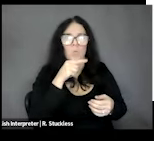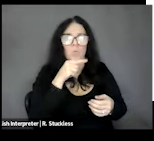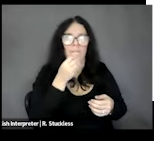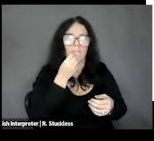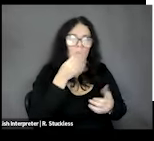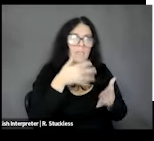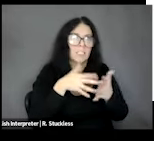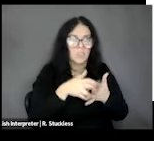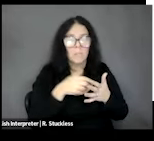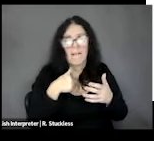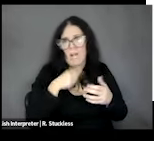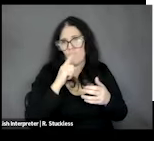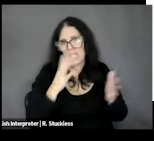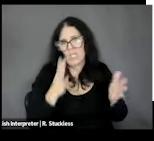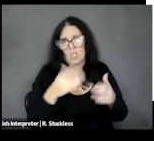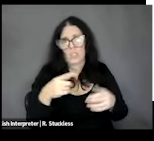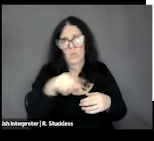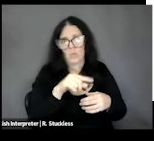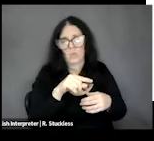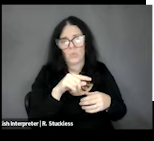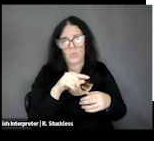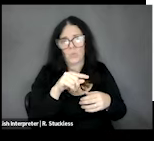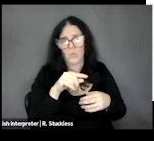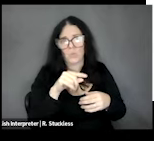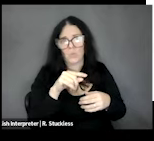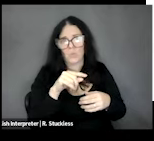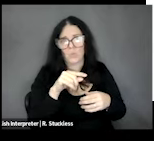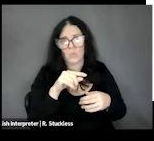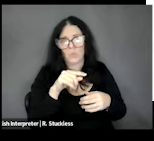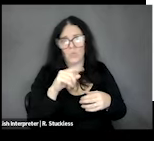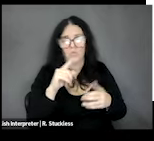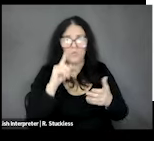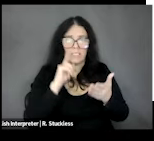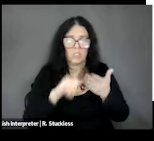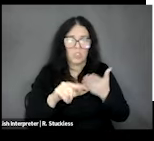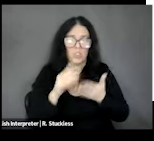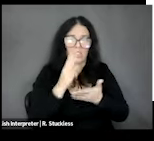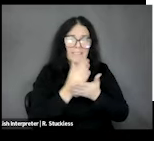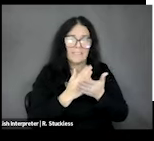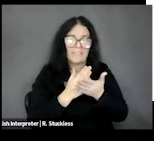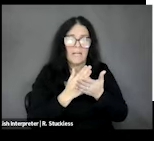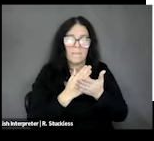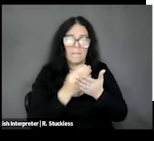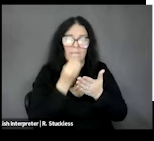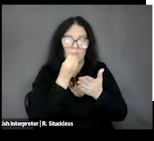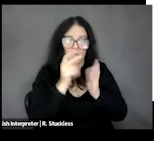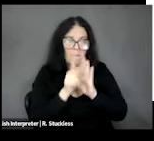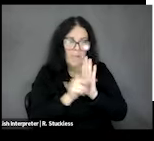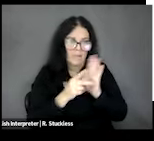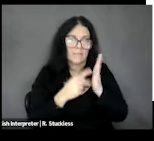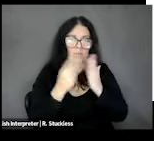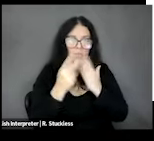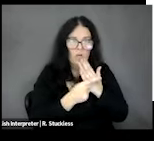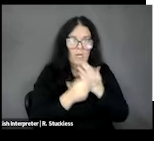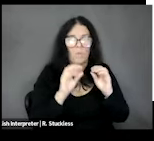I just really encourage people to research some food policy programs and organizations at the